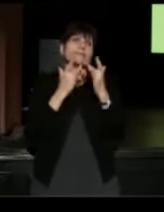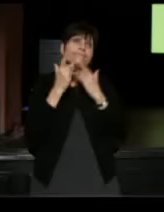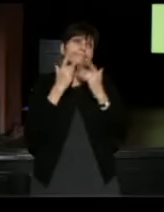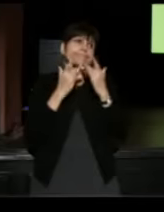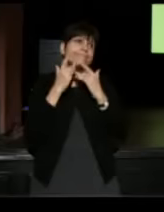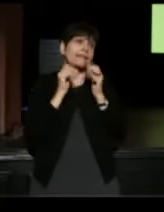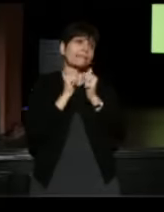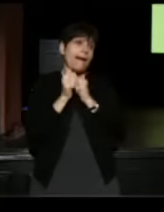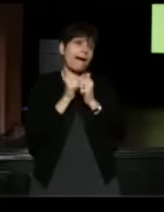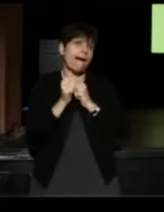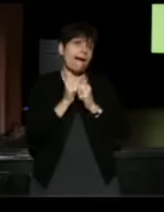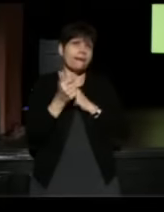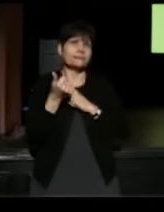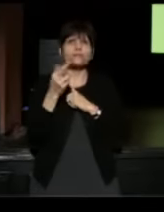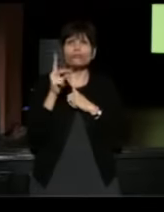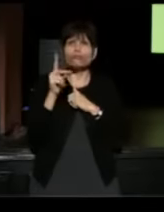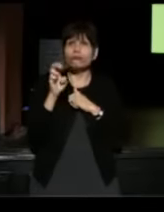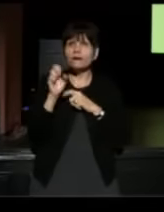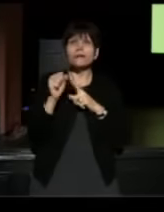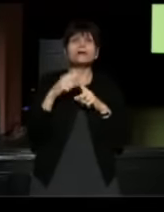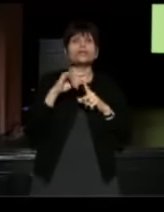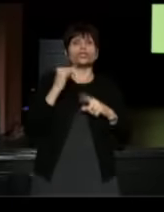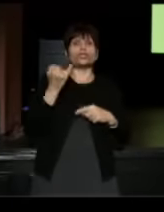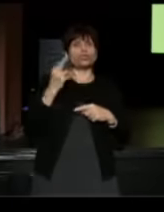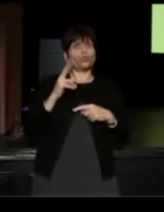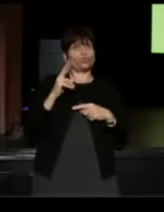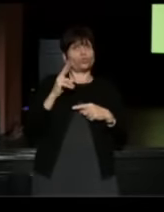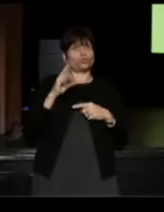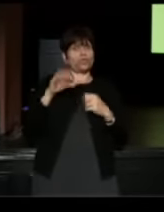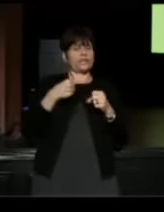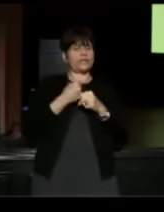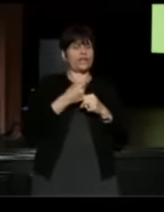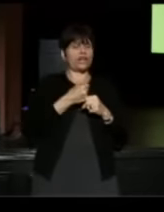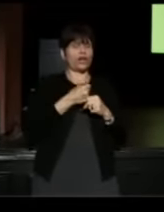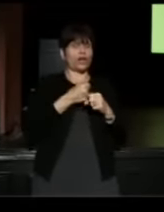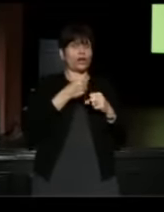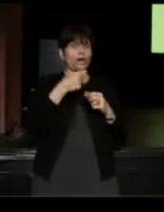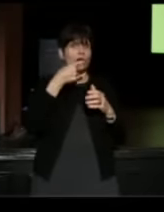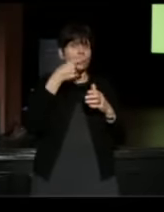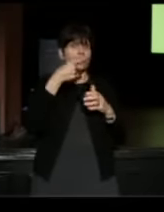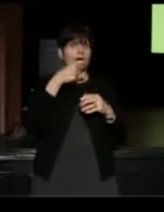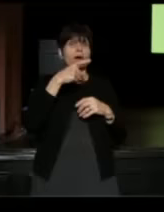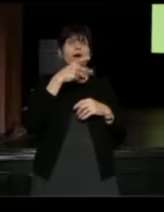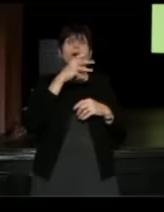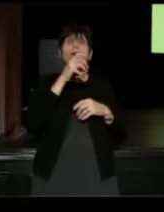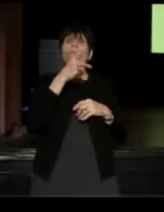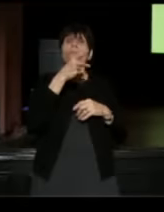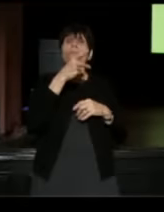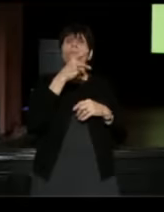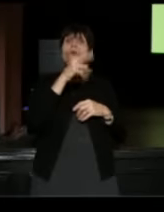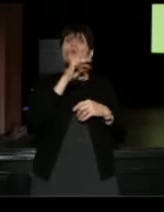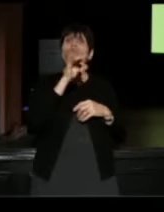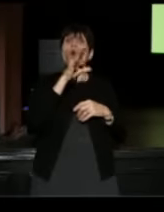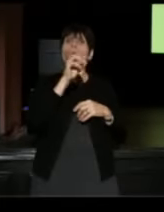In my junior year, a teacher there, Bob Price, put me in a play, Romeo and Juliet